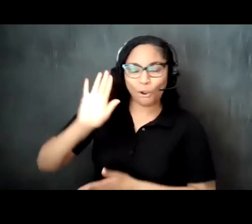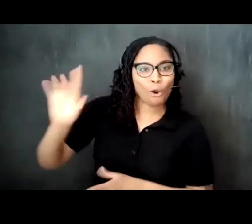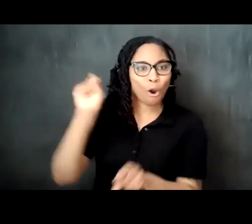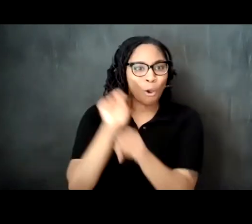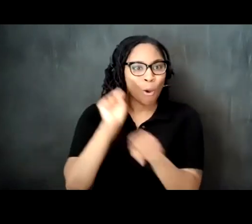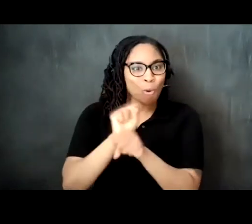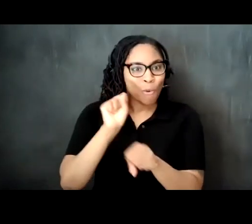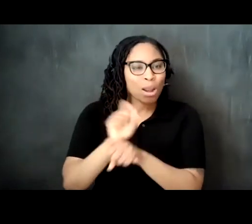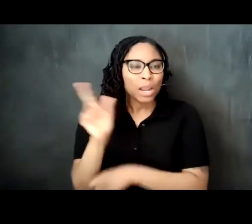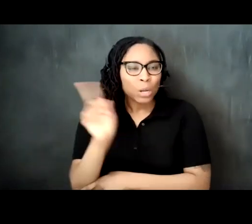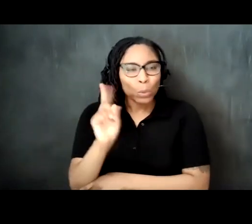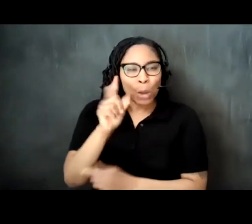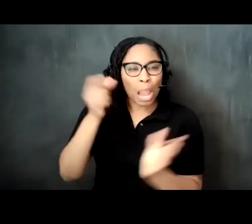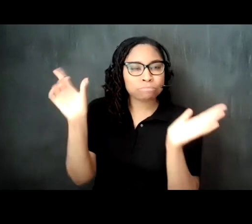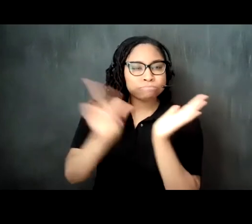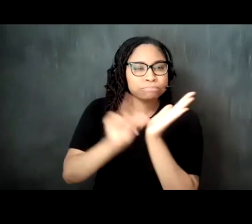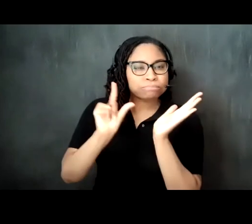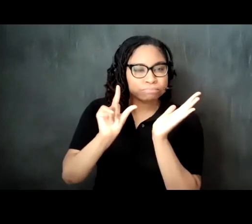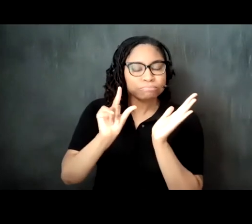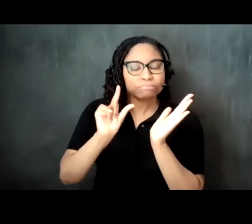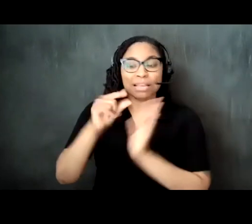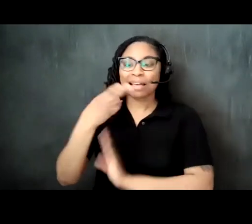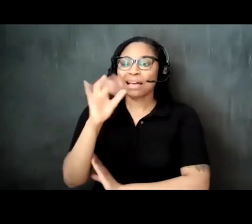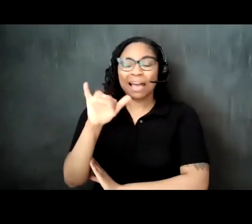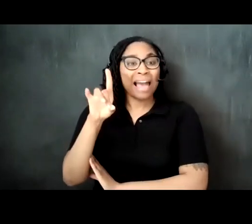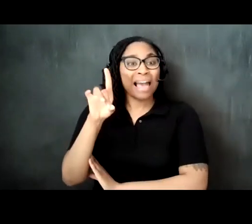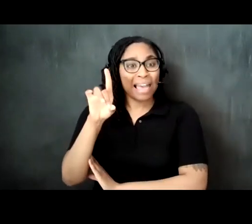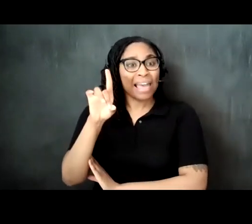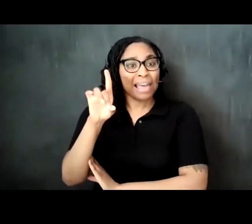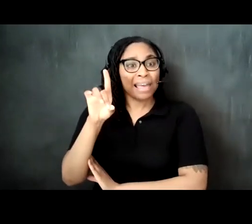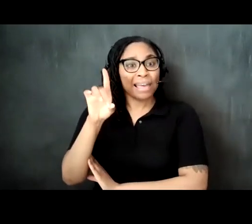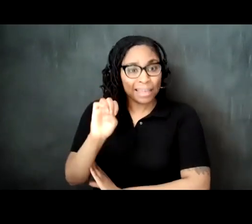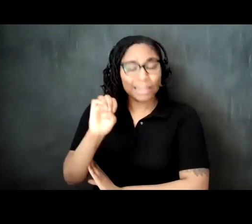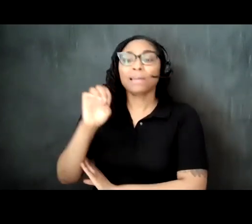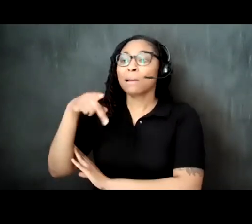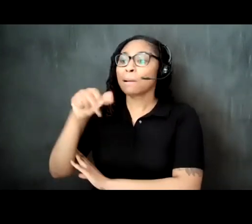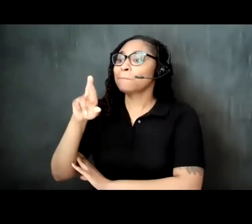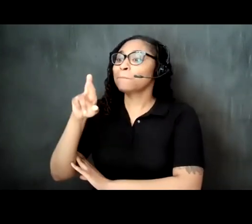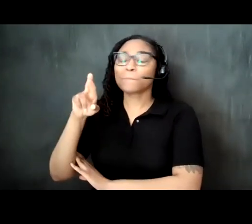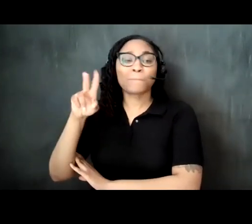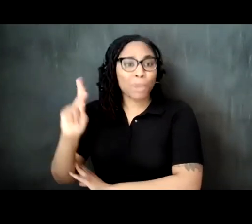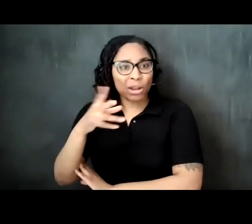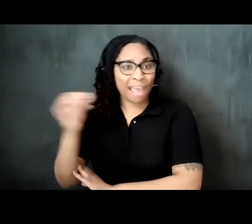connect gallery and most recently phantom gallery her practice also includes activating outdoor